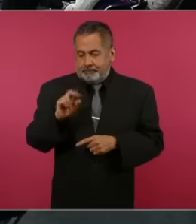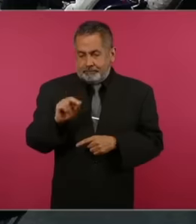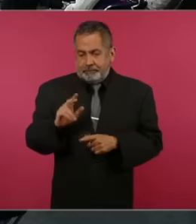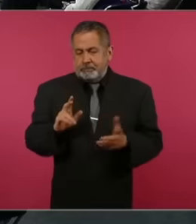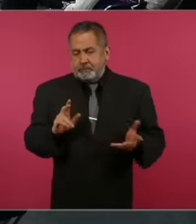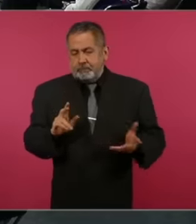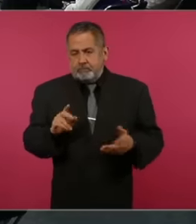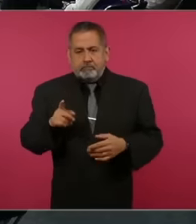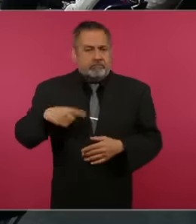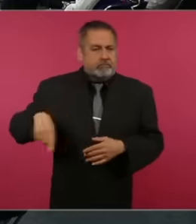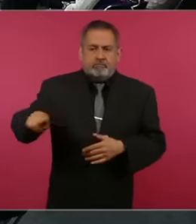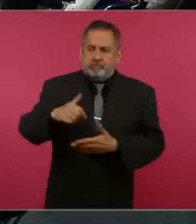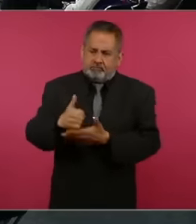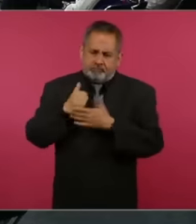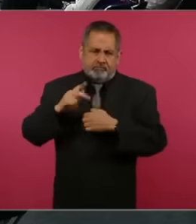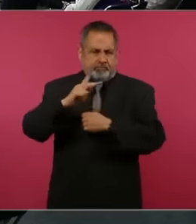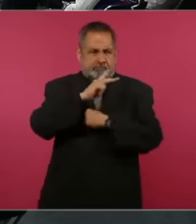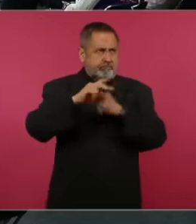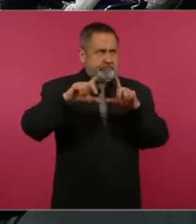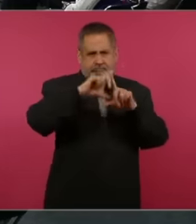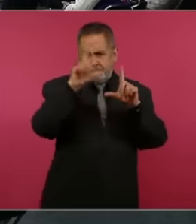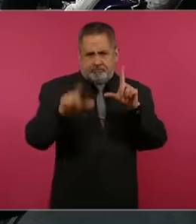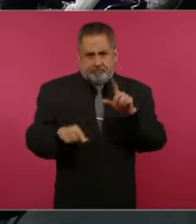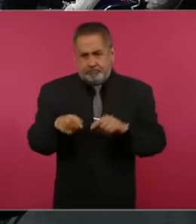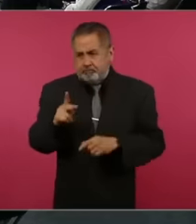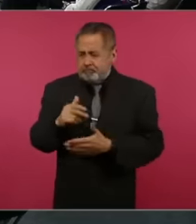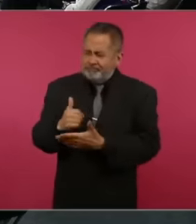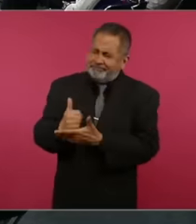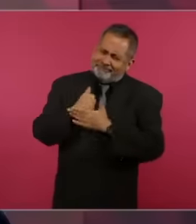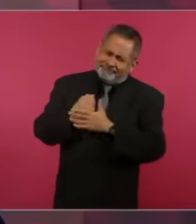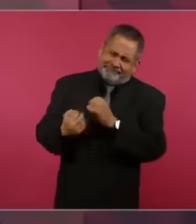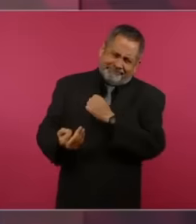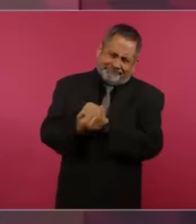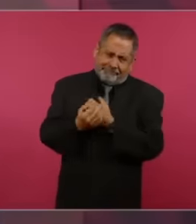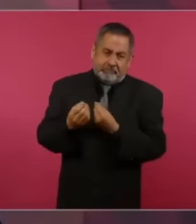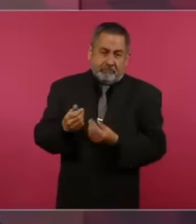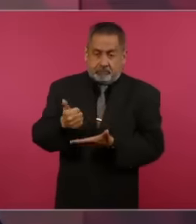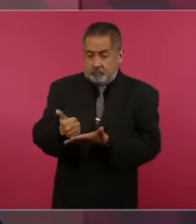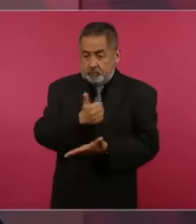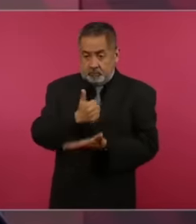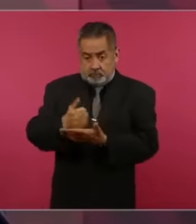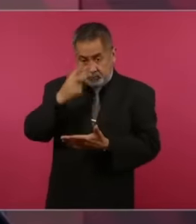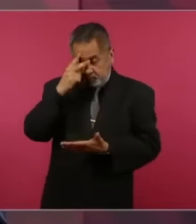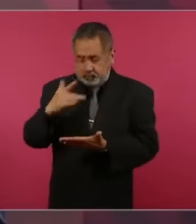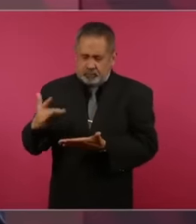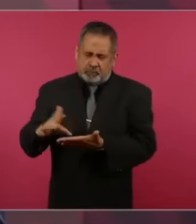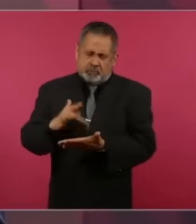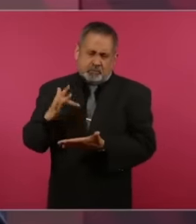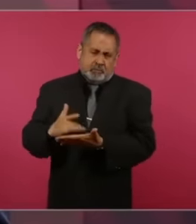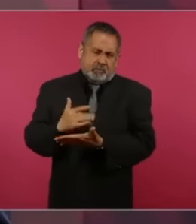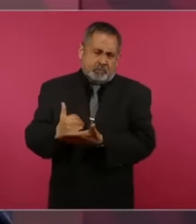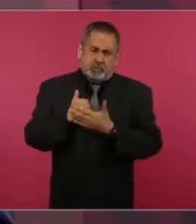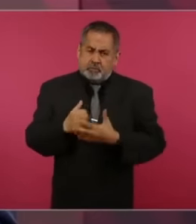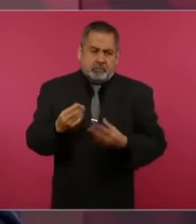helped me from all over the country but mainly from Mexico City but